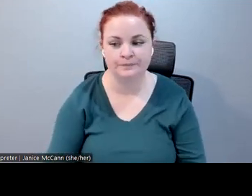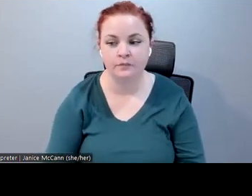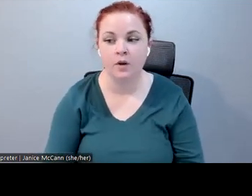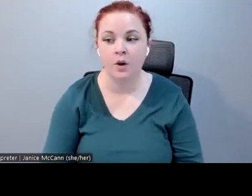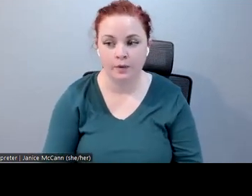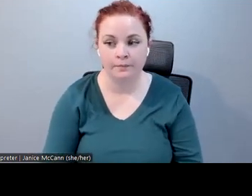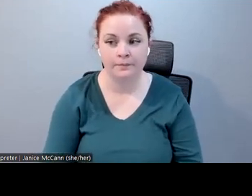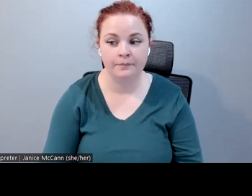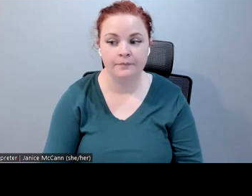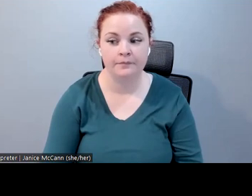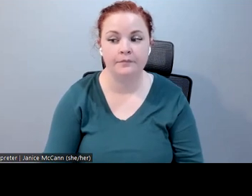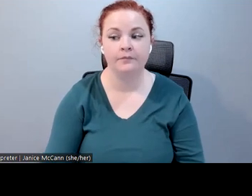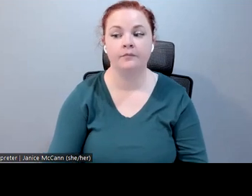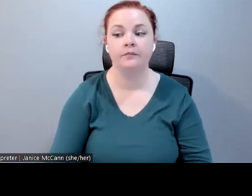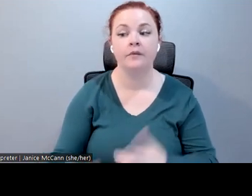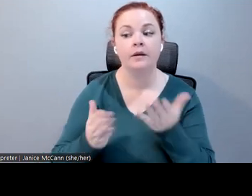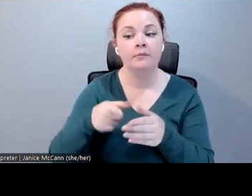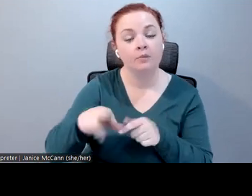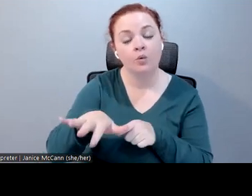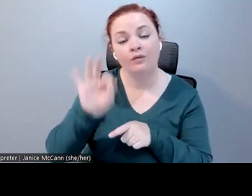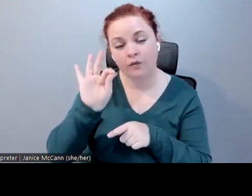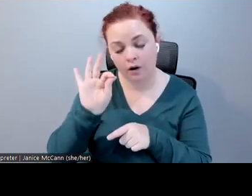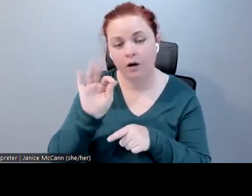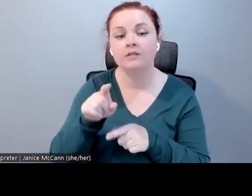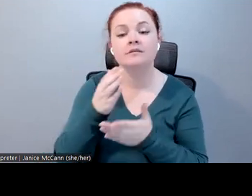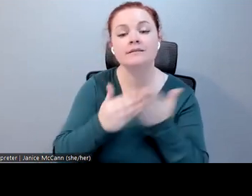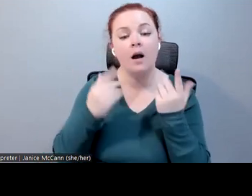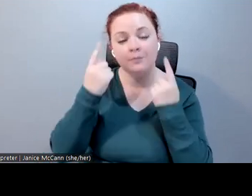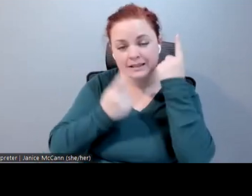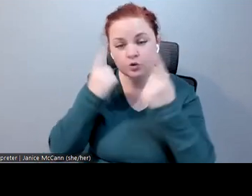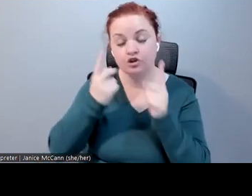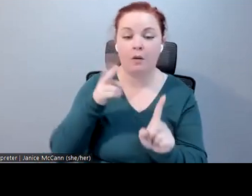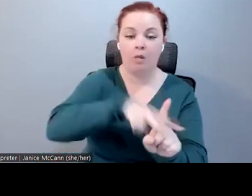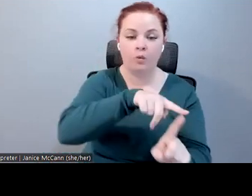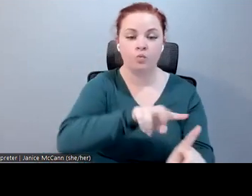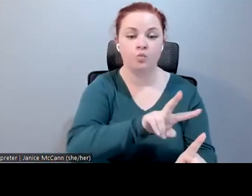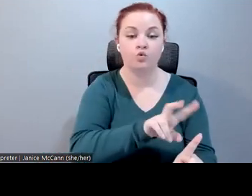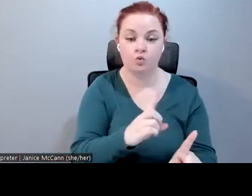that some of the considerations apply in 2D, and some bring